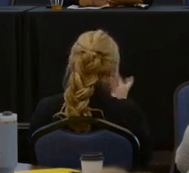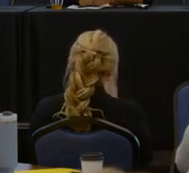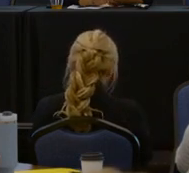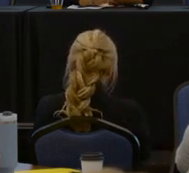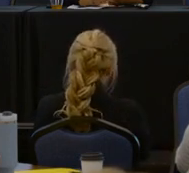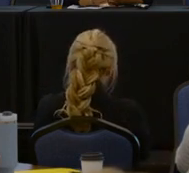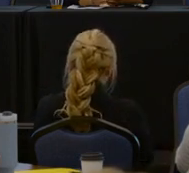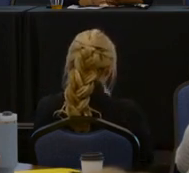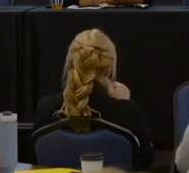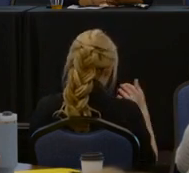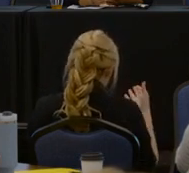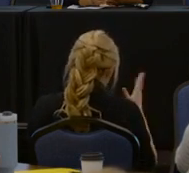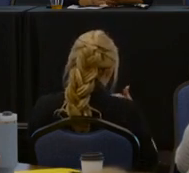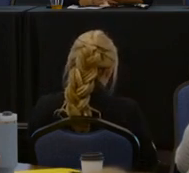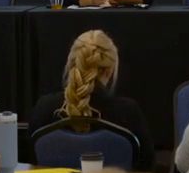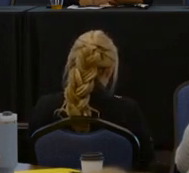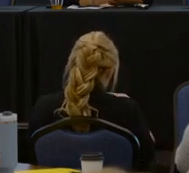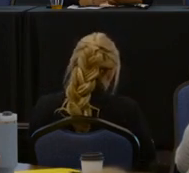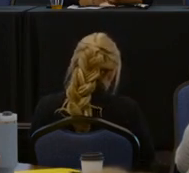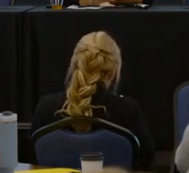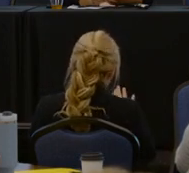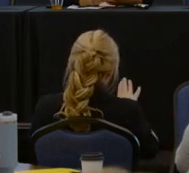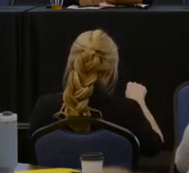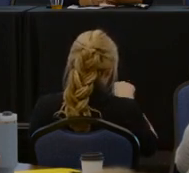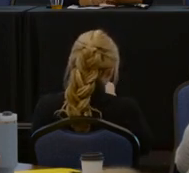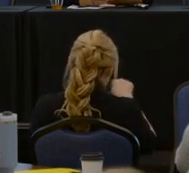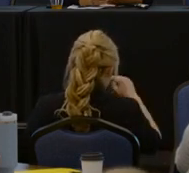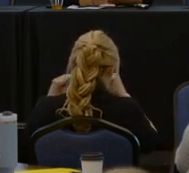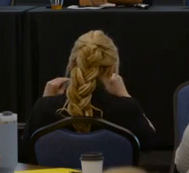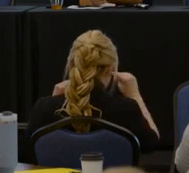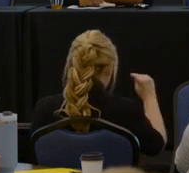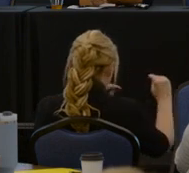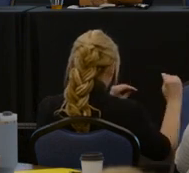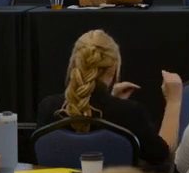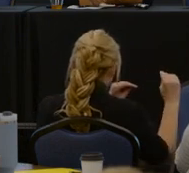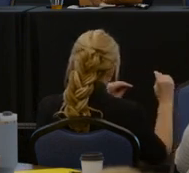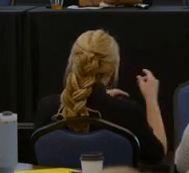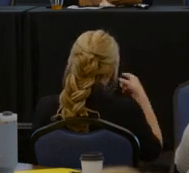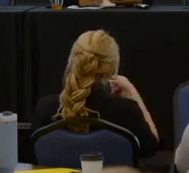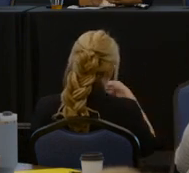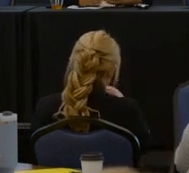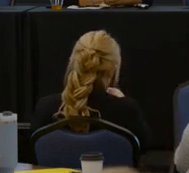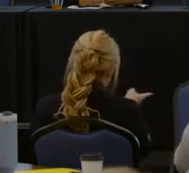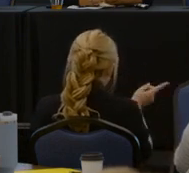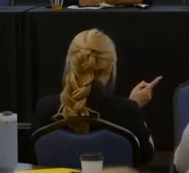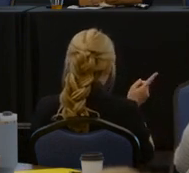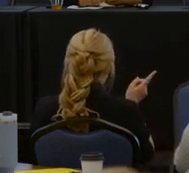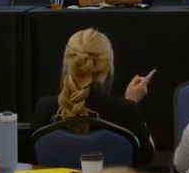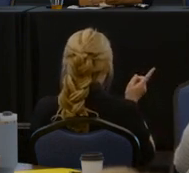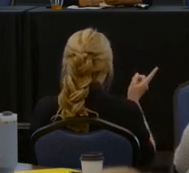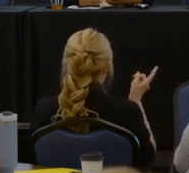that have allowed us in to do our training for them. And they in turn have followed up with policy,